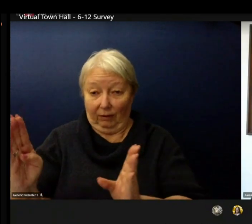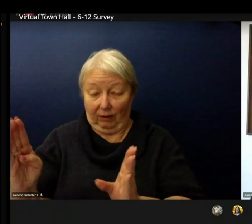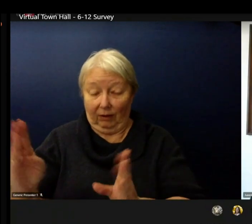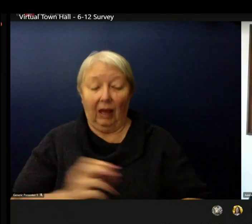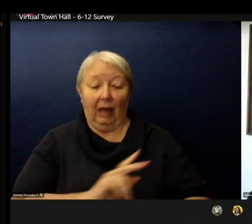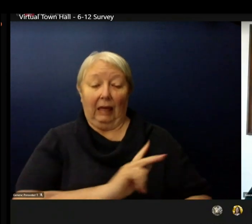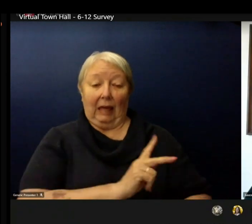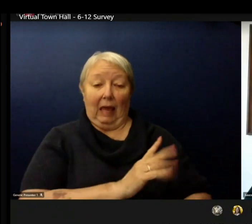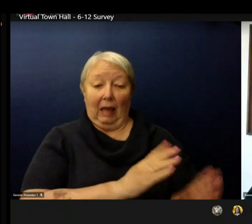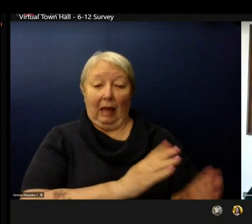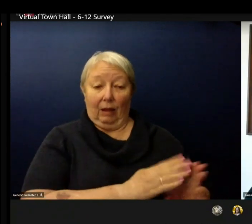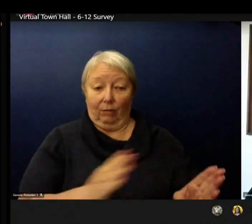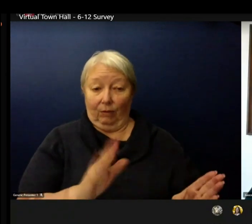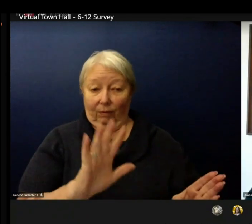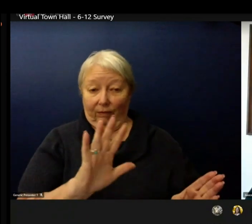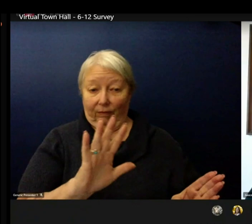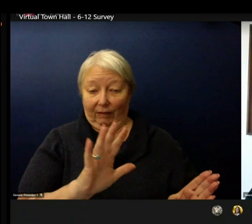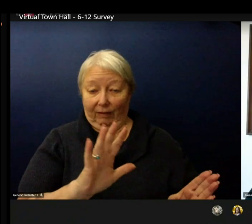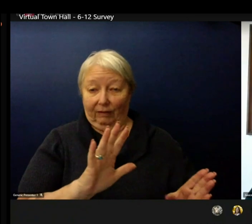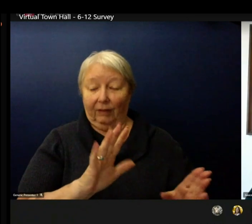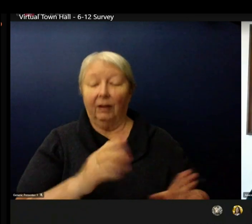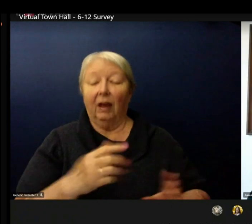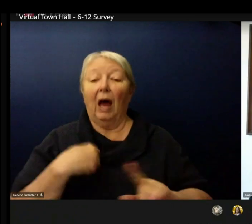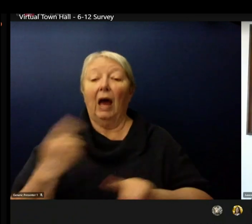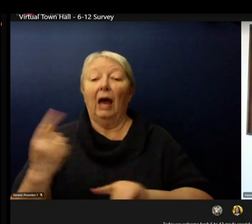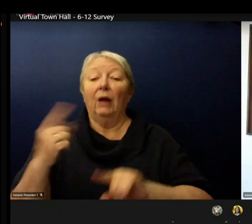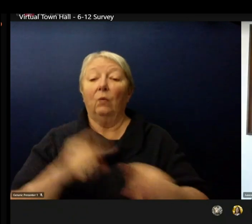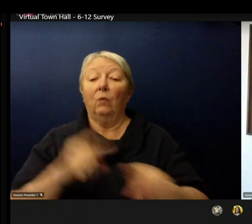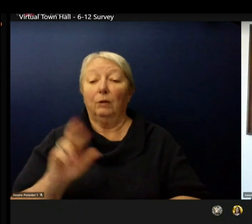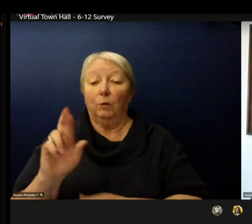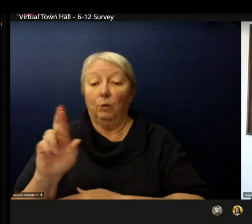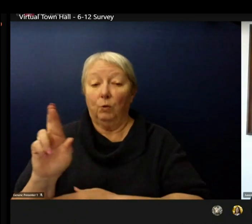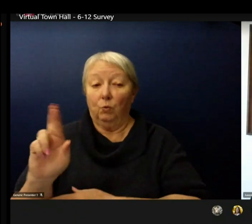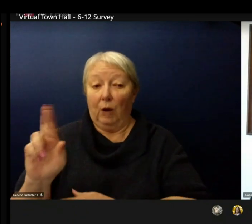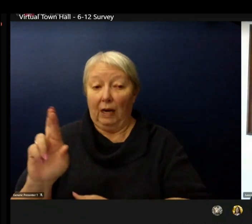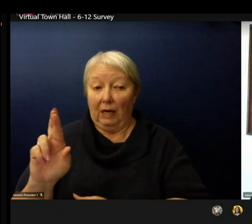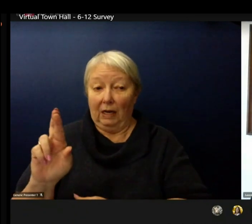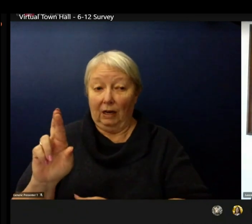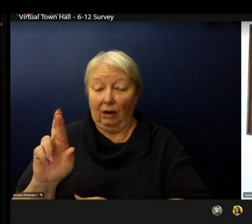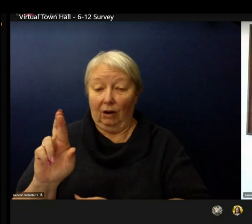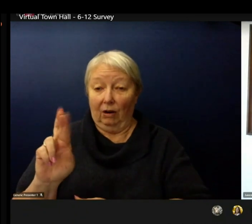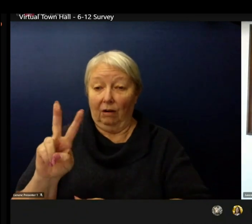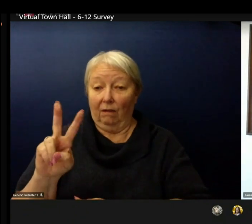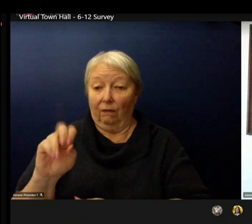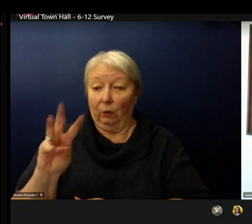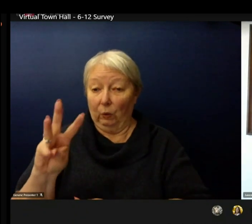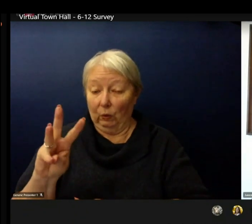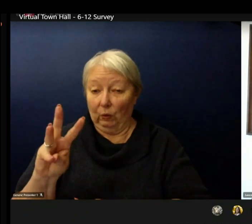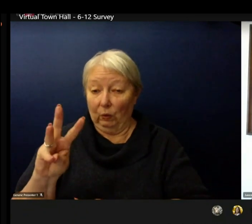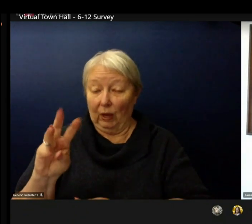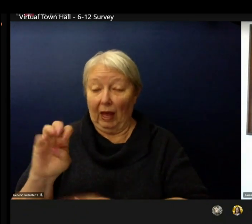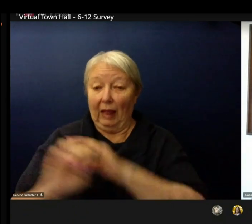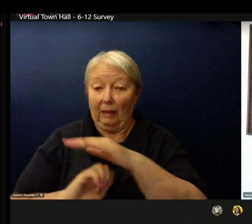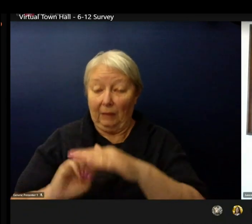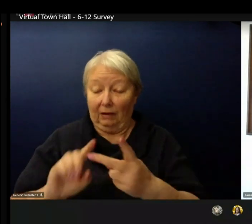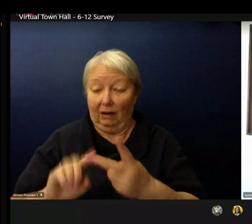I visited Rainier View Elementary MLK Junior Elementary Rising Star Elementary